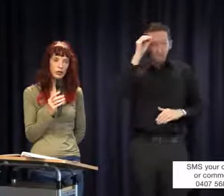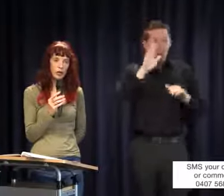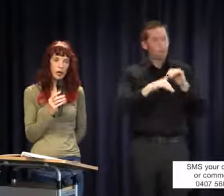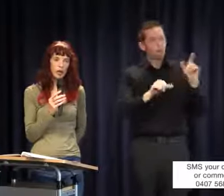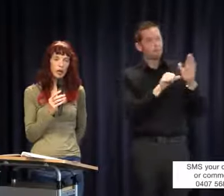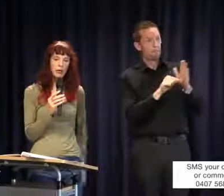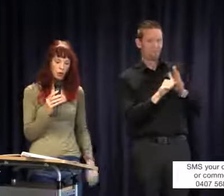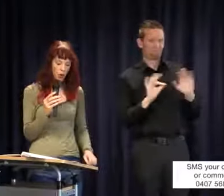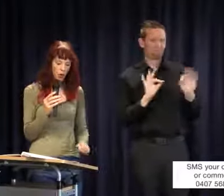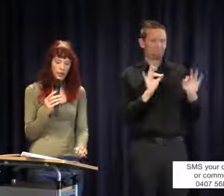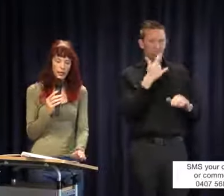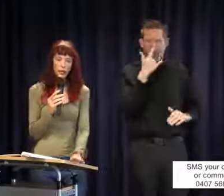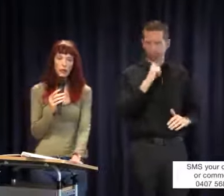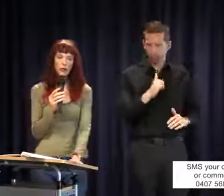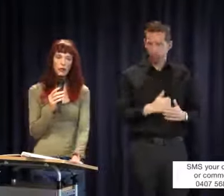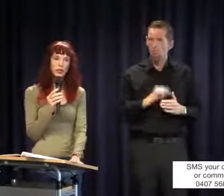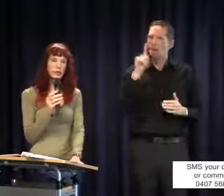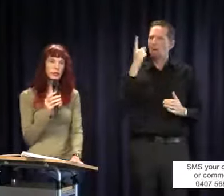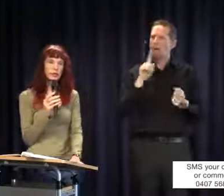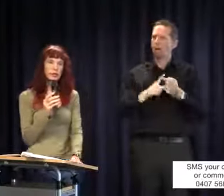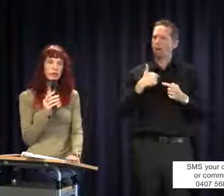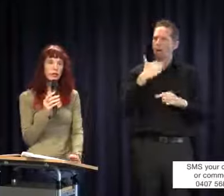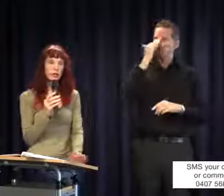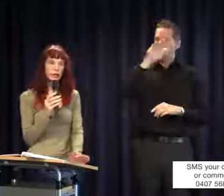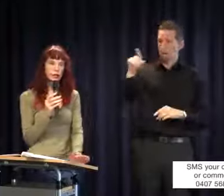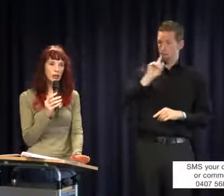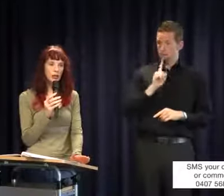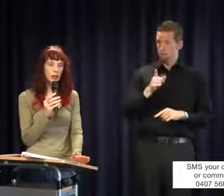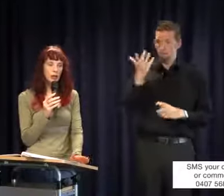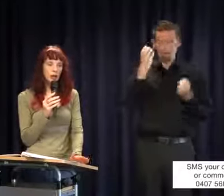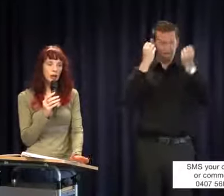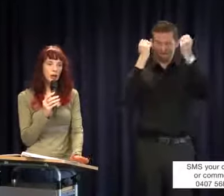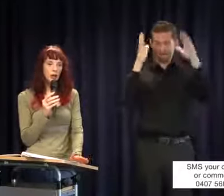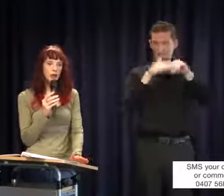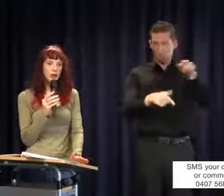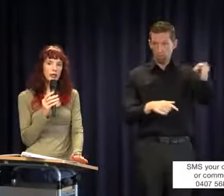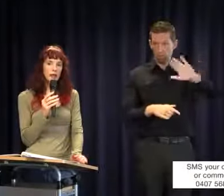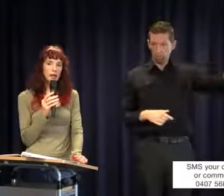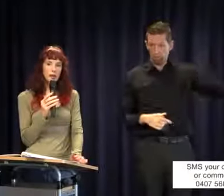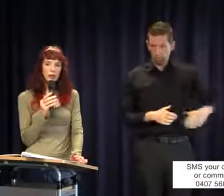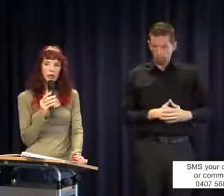does. But what I say to everybody is this: forget about it. It doesn't matter whether